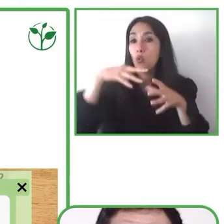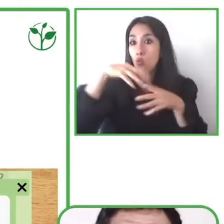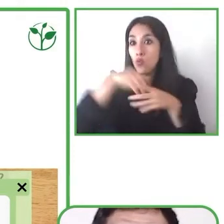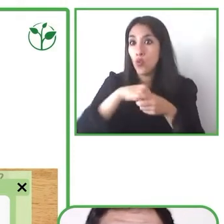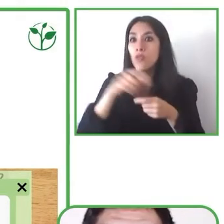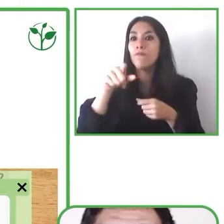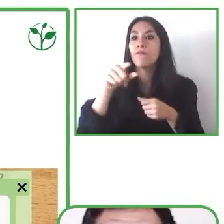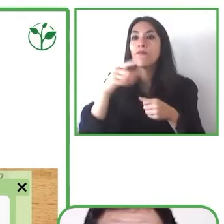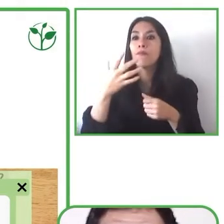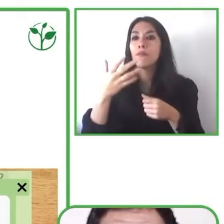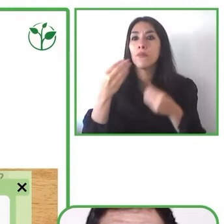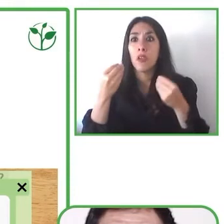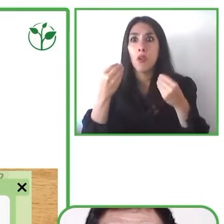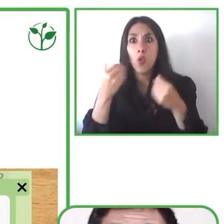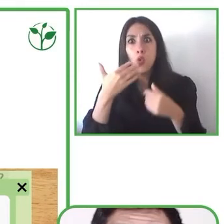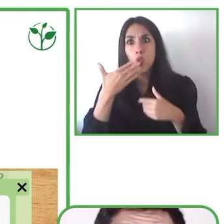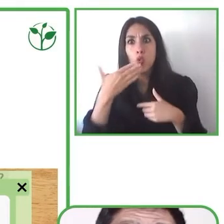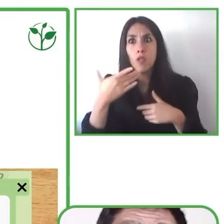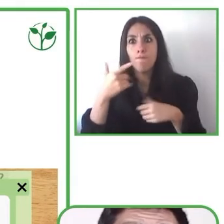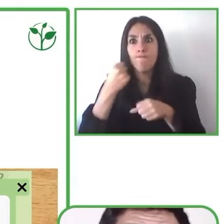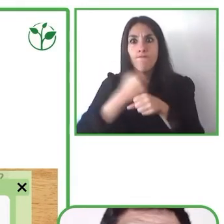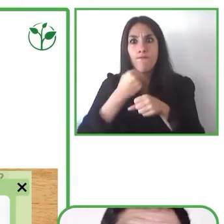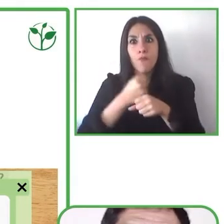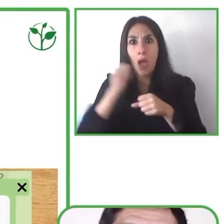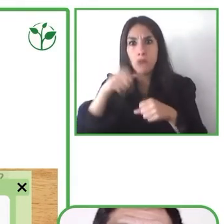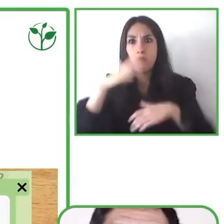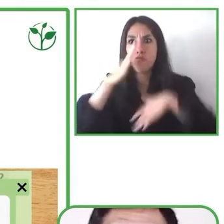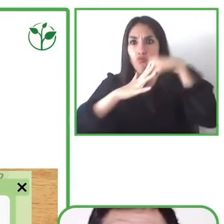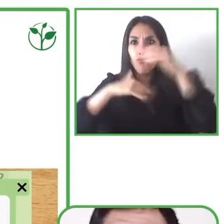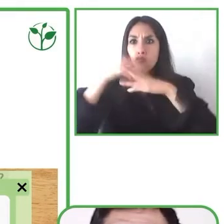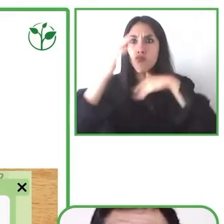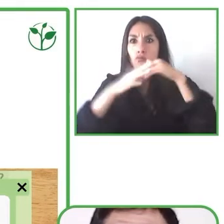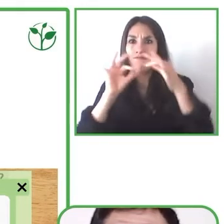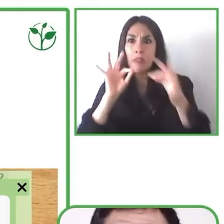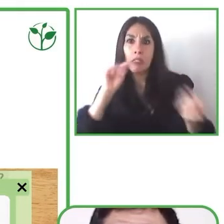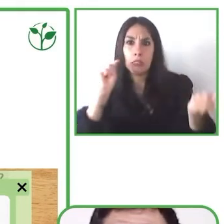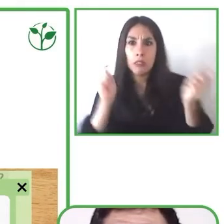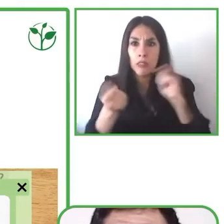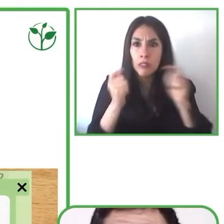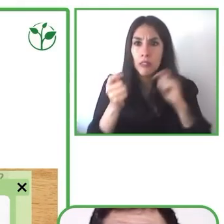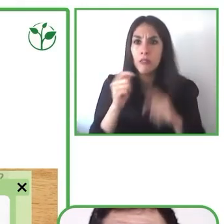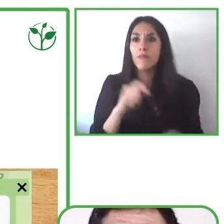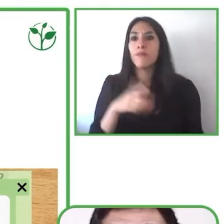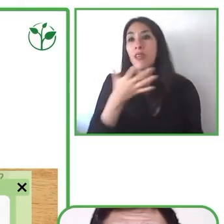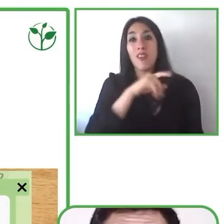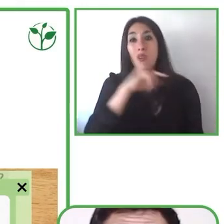flexible and we can adapt these to their specific needs according to the context in which these